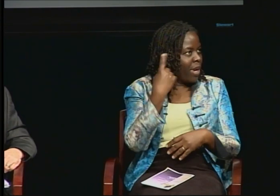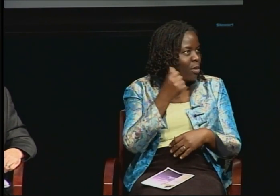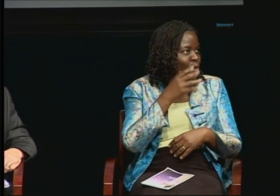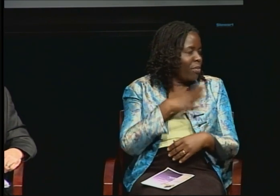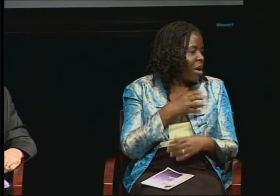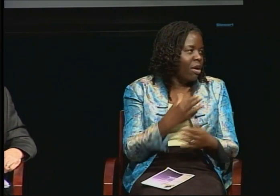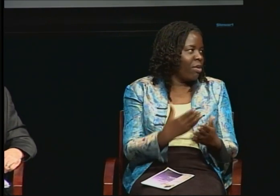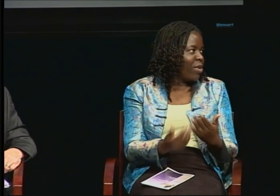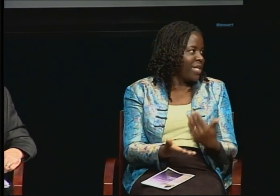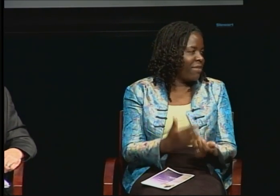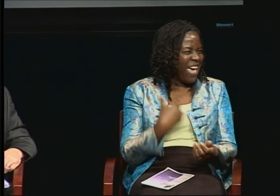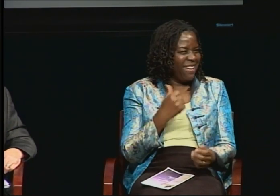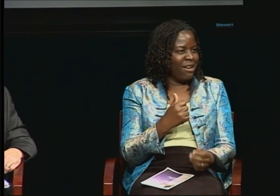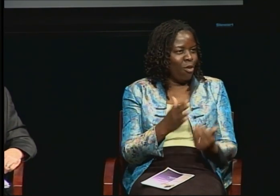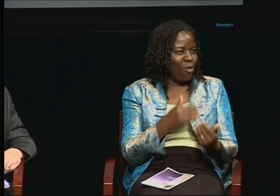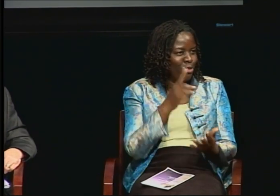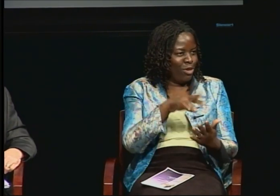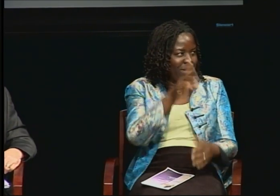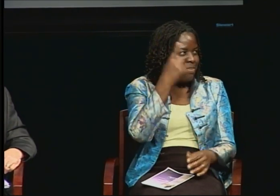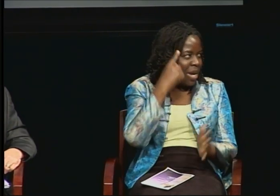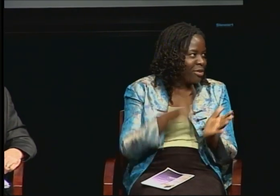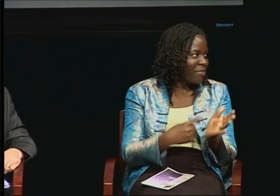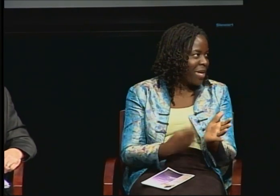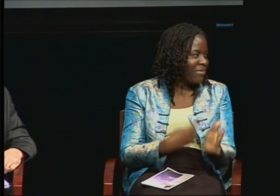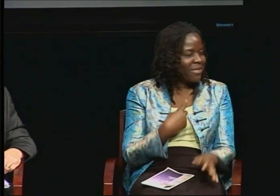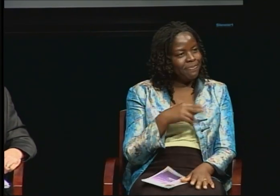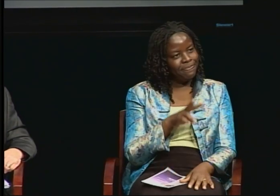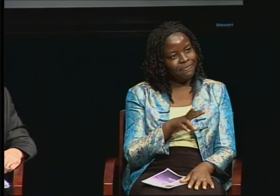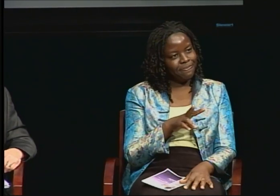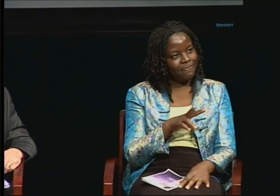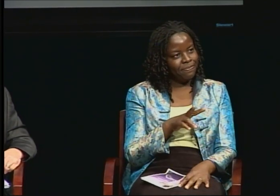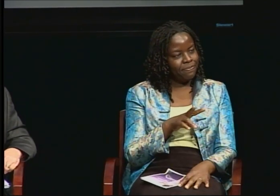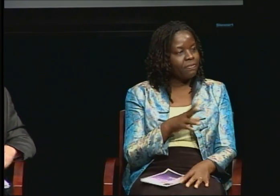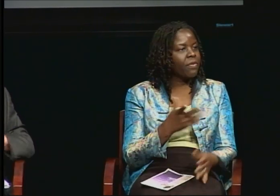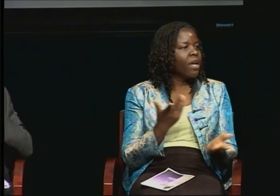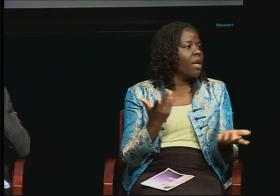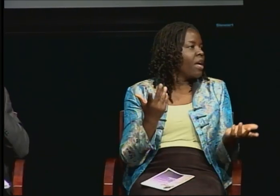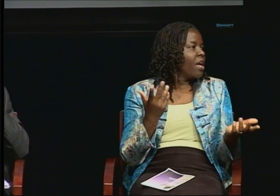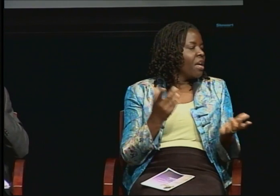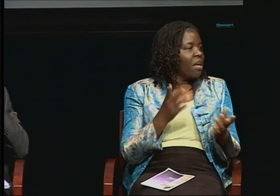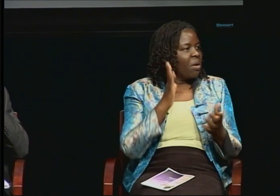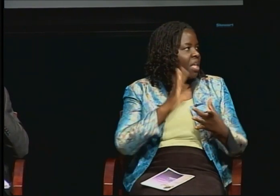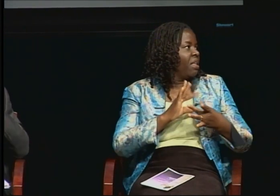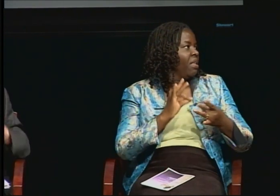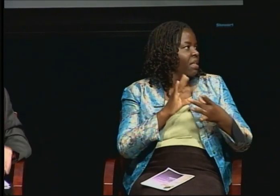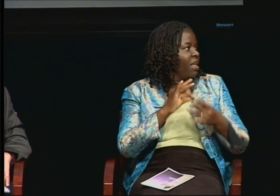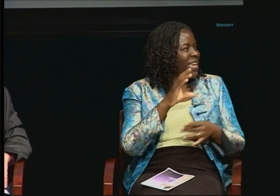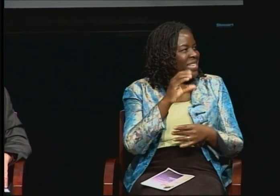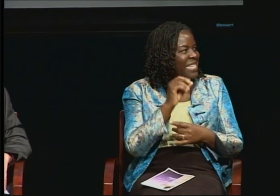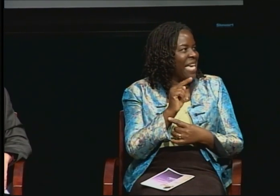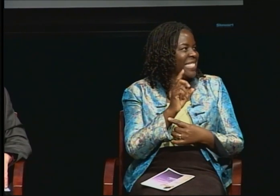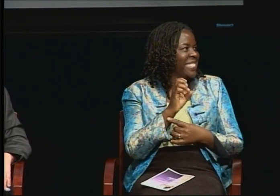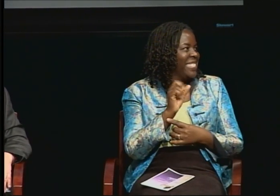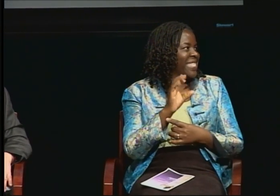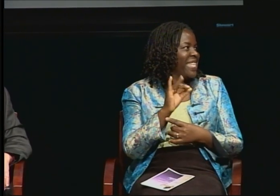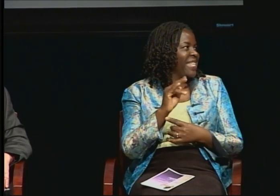when they are coming to me. So they tend to be condescending towards me just because of that.